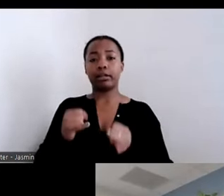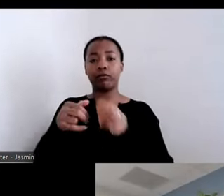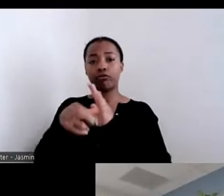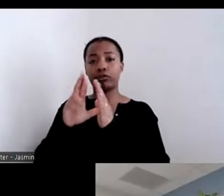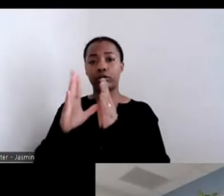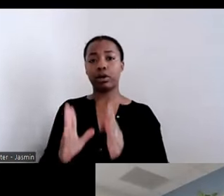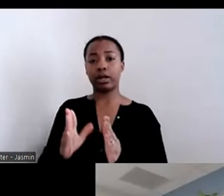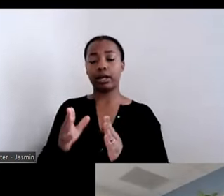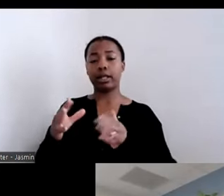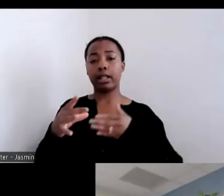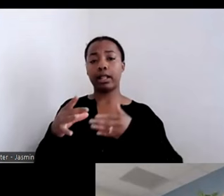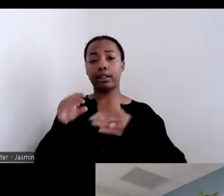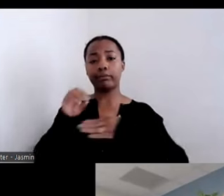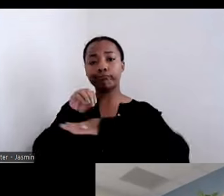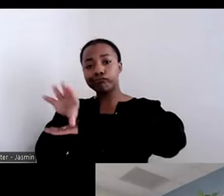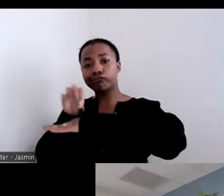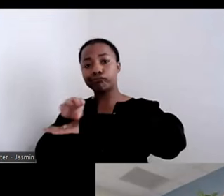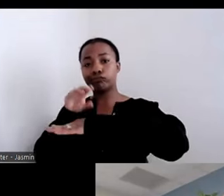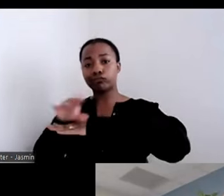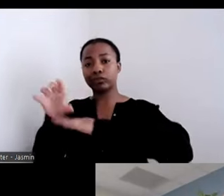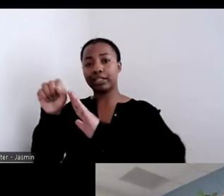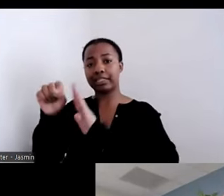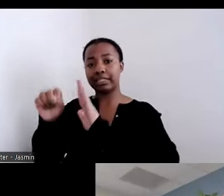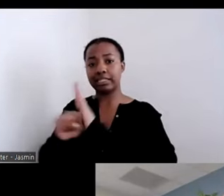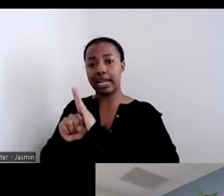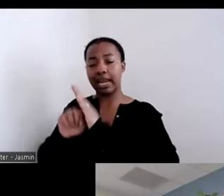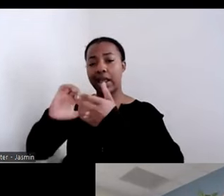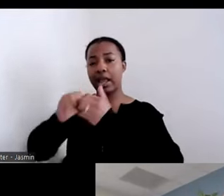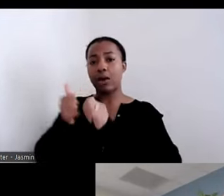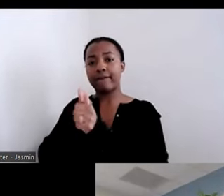terms of their Olmstead agreement between the U.S. Department of Justice and